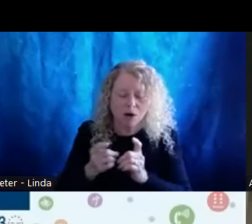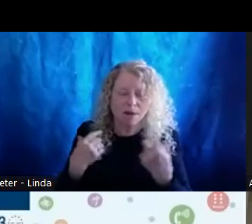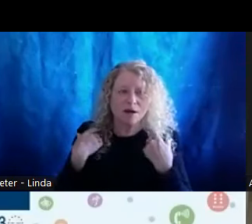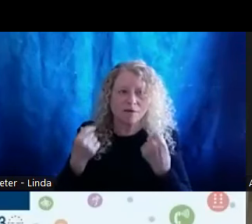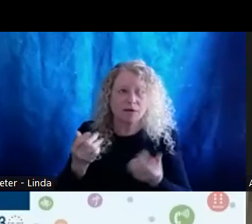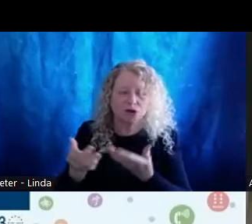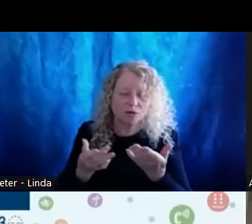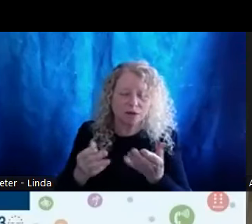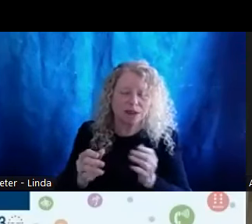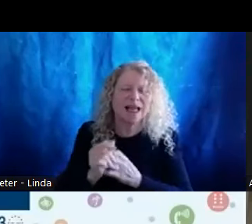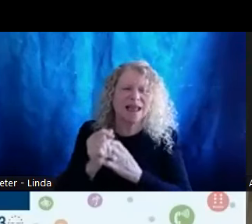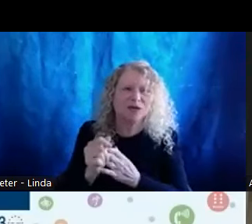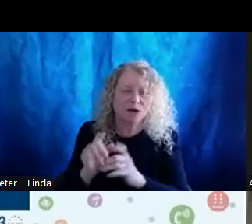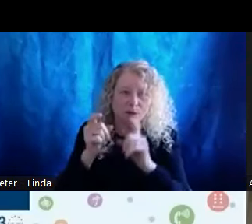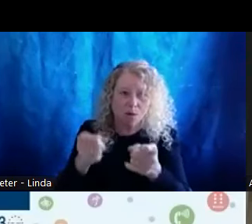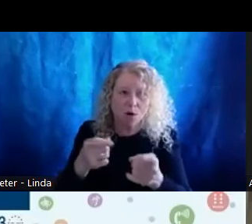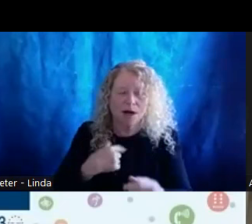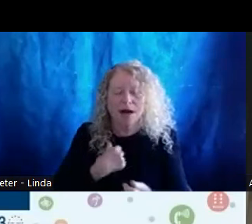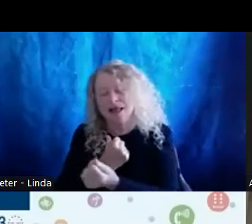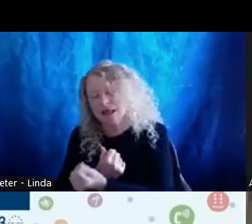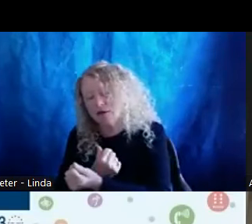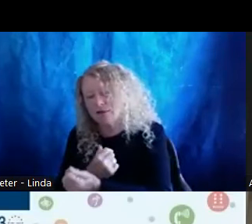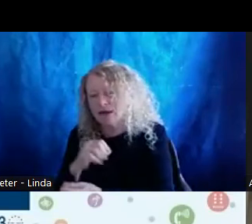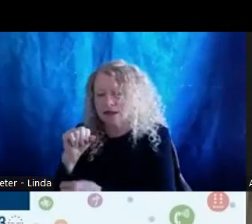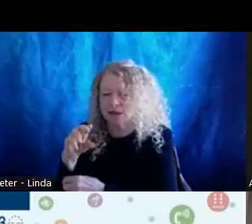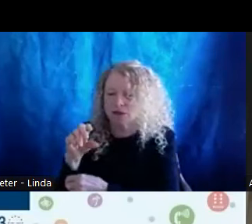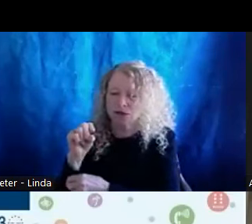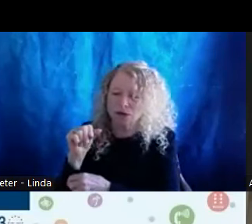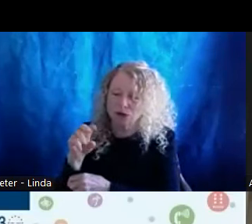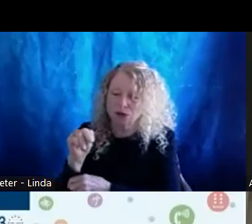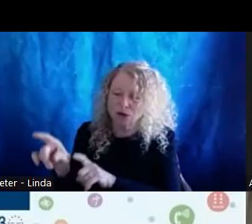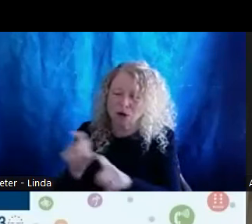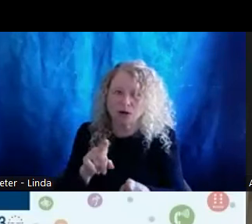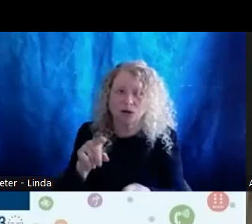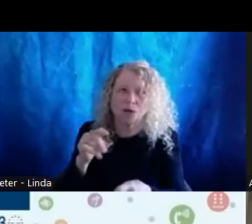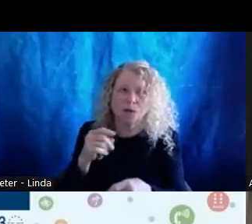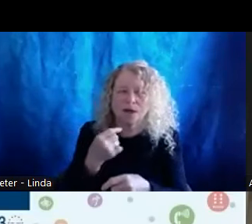And I love in the chat that Susan has pointed out that Teresa also wrote a book about her life experiences.